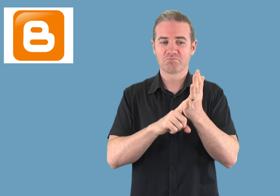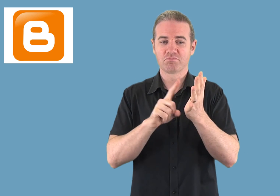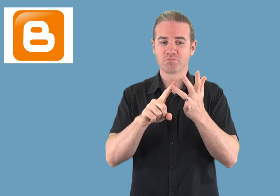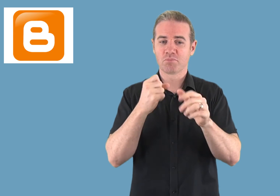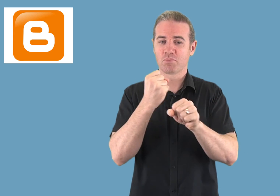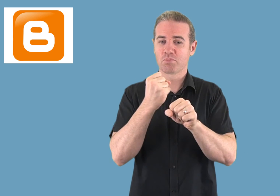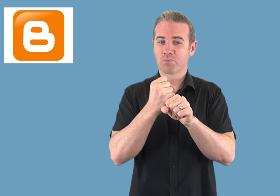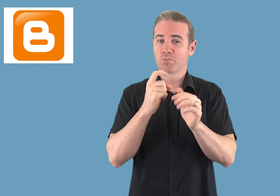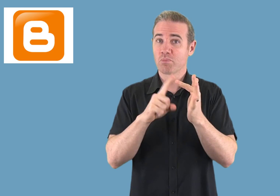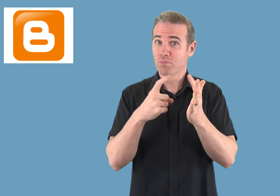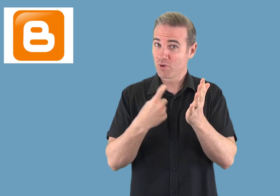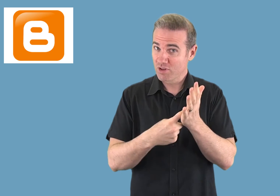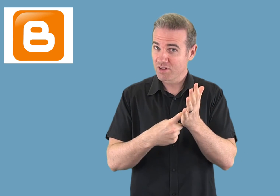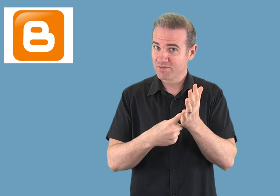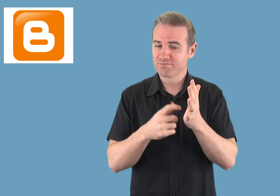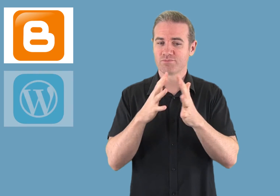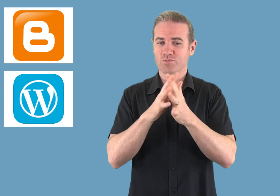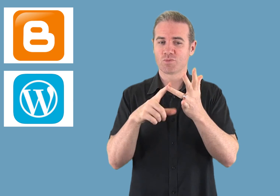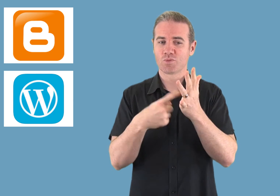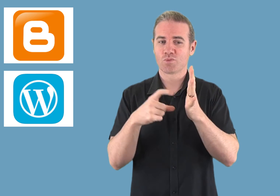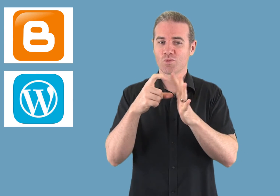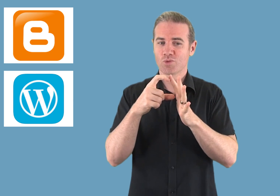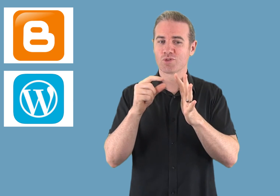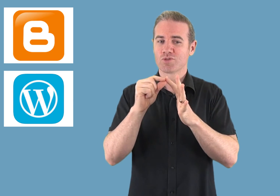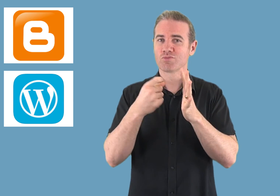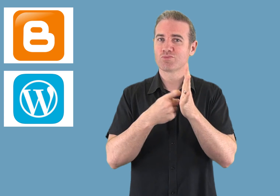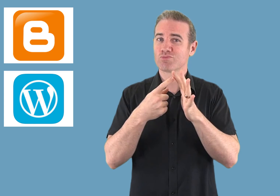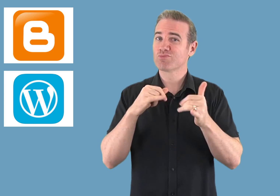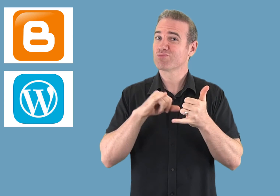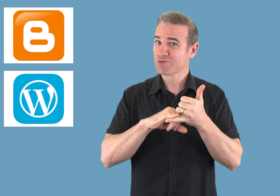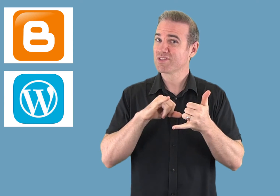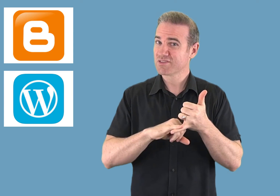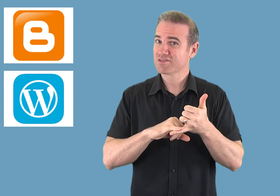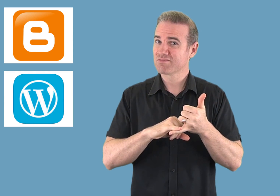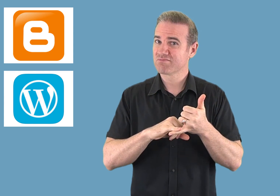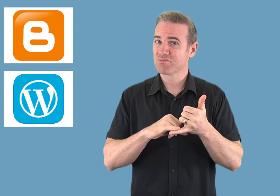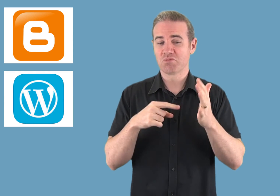* Blogger * WordPress